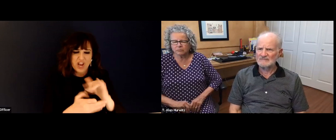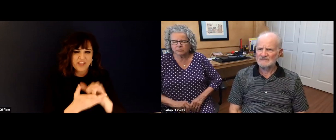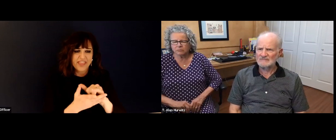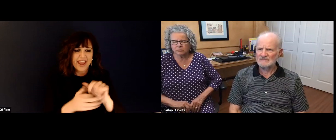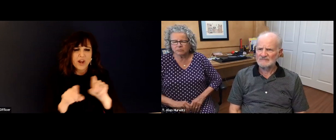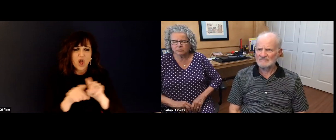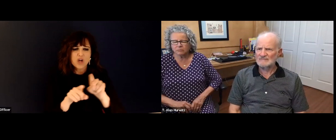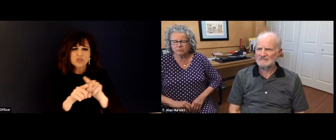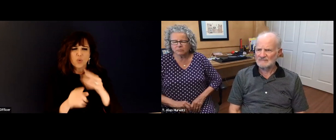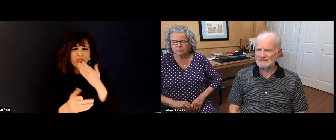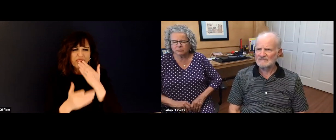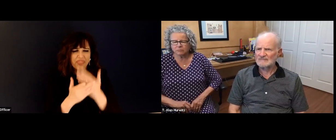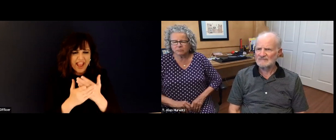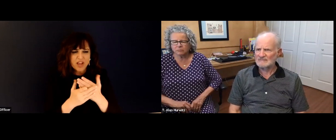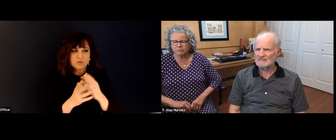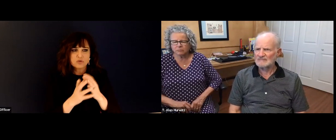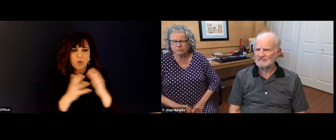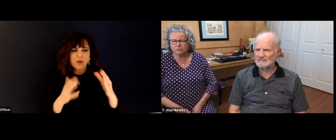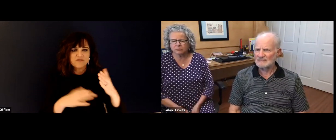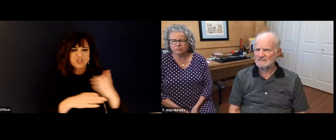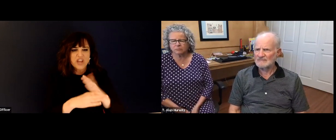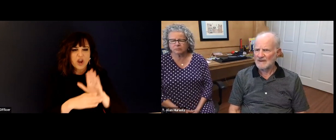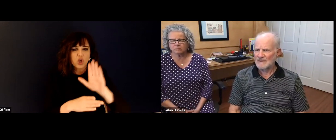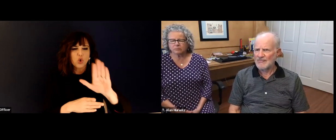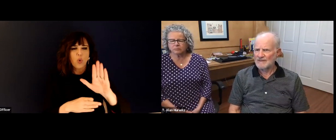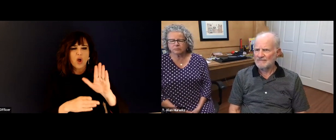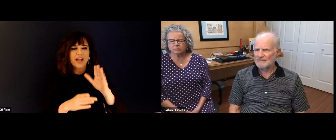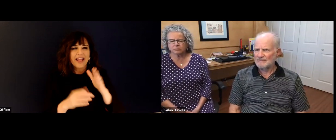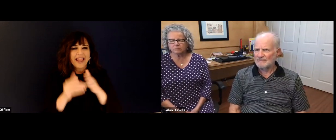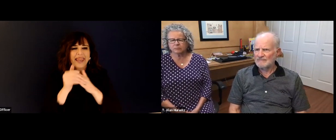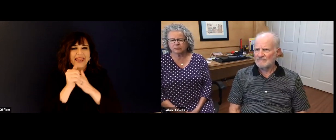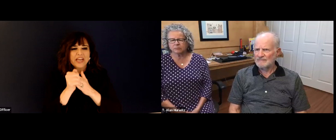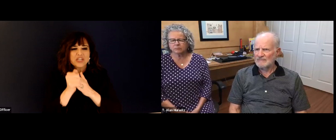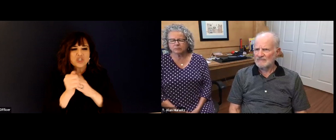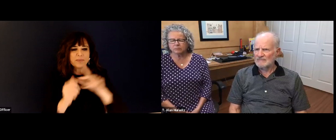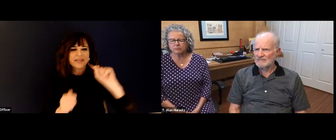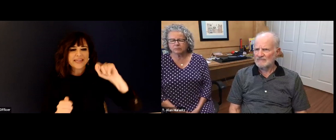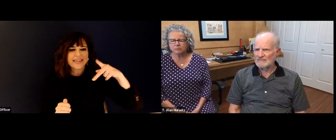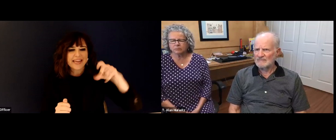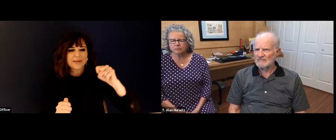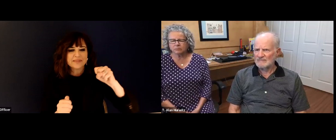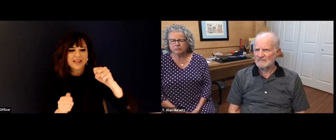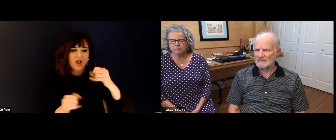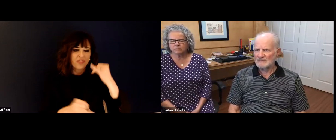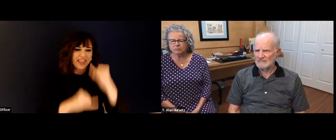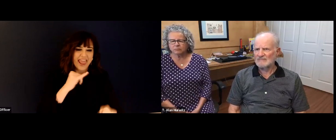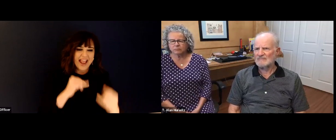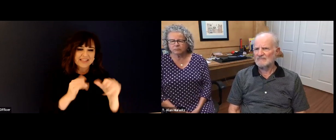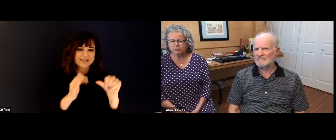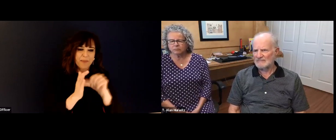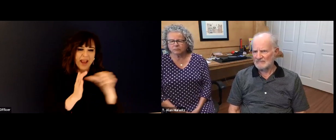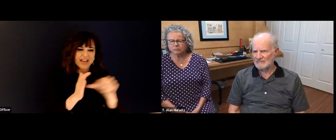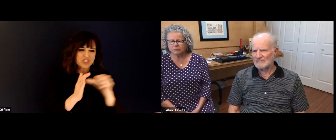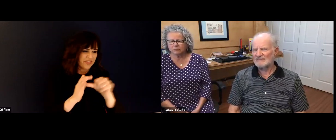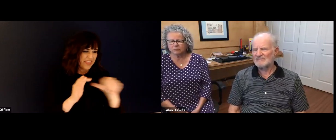I agree, you bring up a such an excellent point about leadership. And thank you so much for sharing those points.